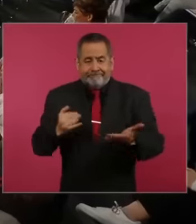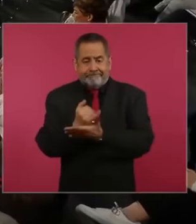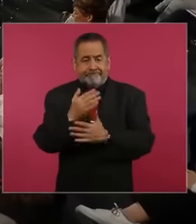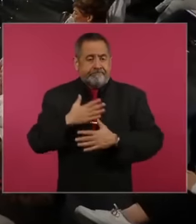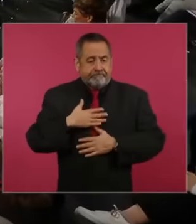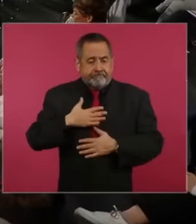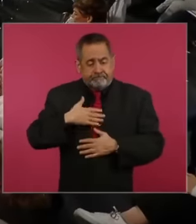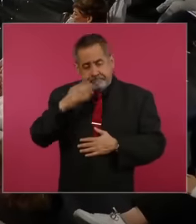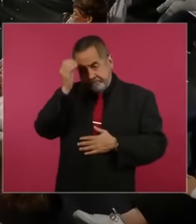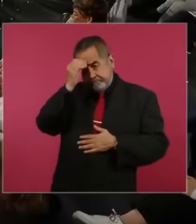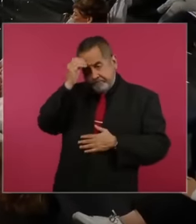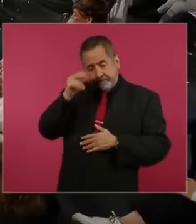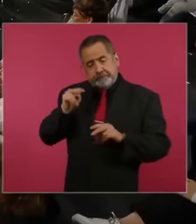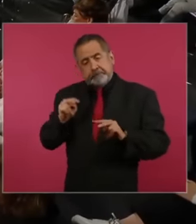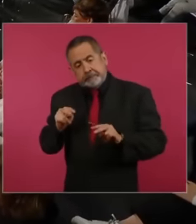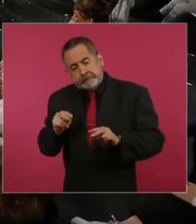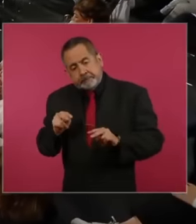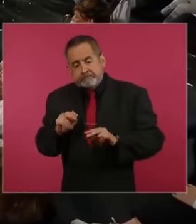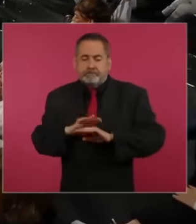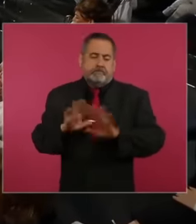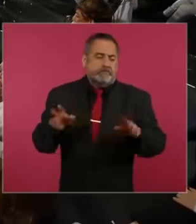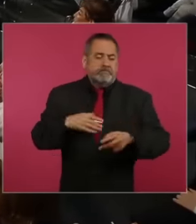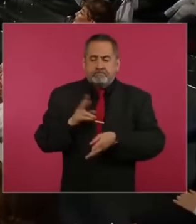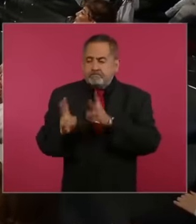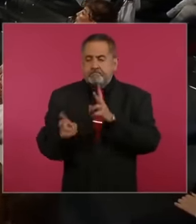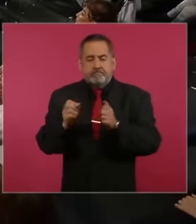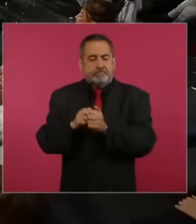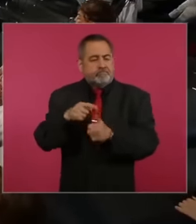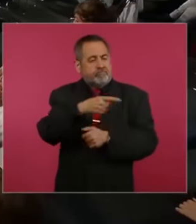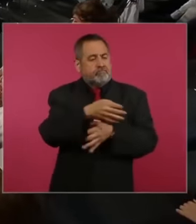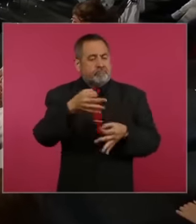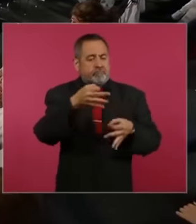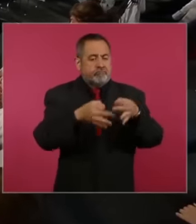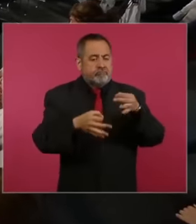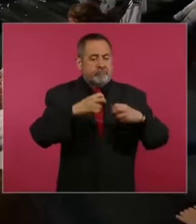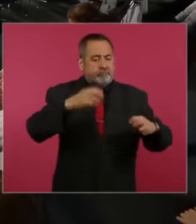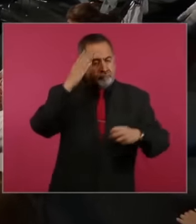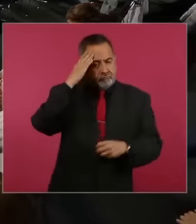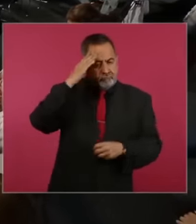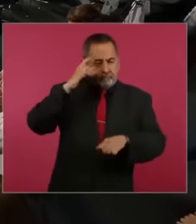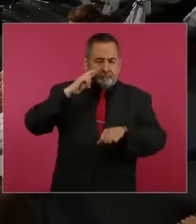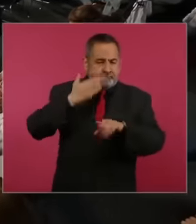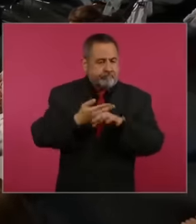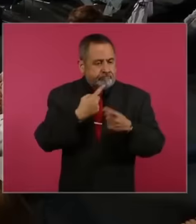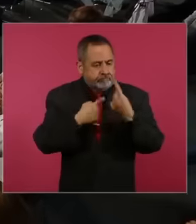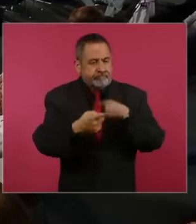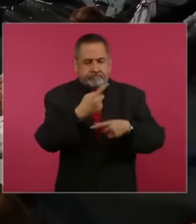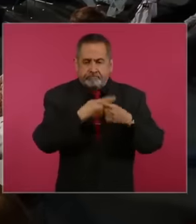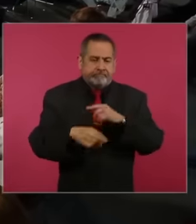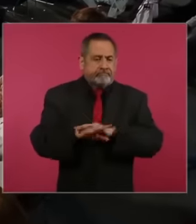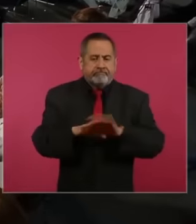of view and we have commented with the magistrates responsible for these cases, it is that already They are in